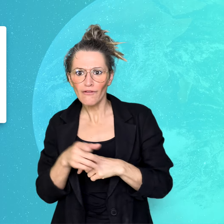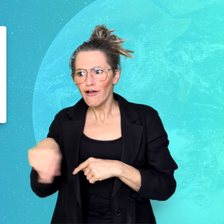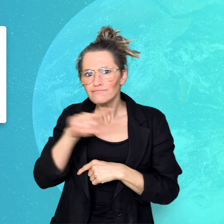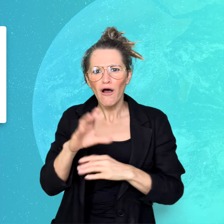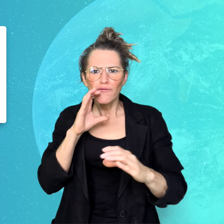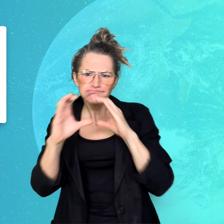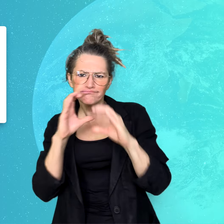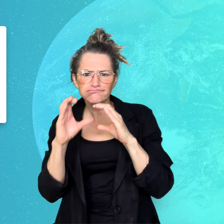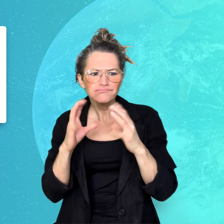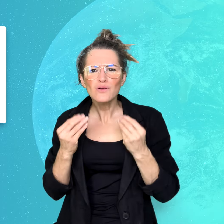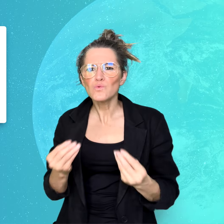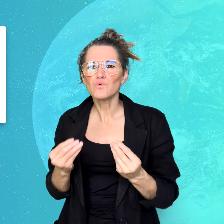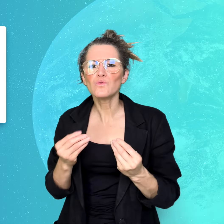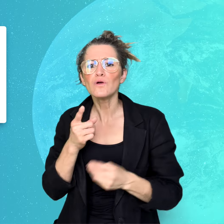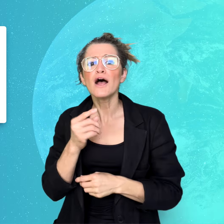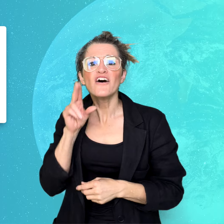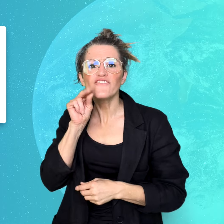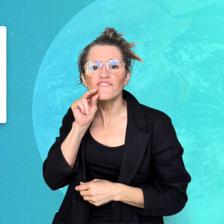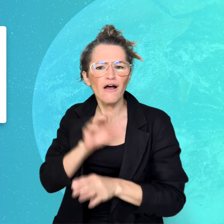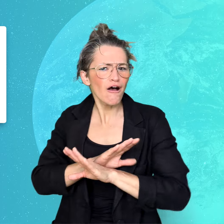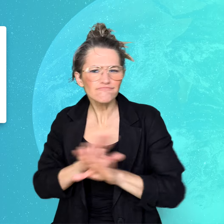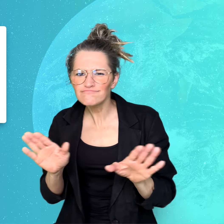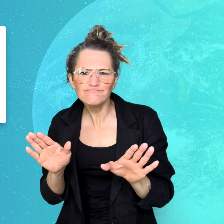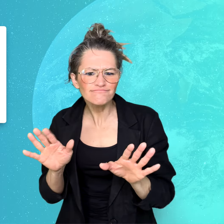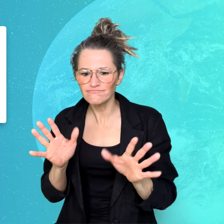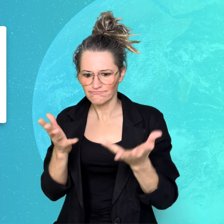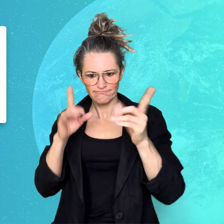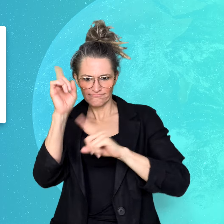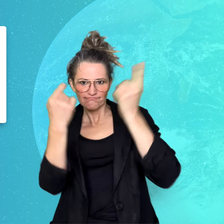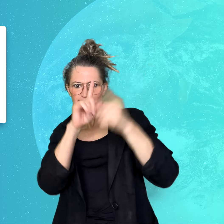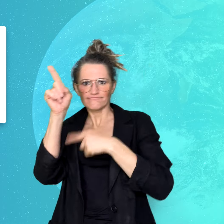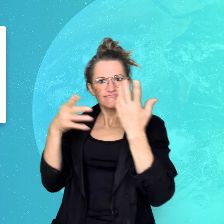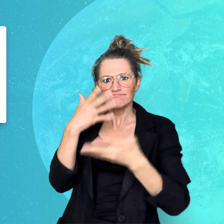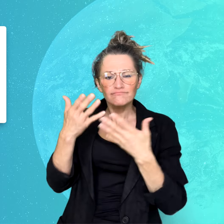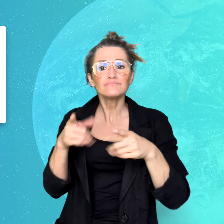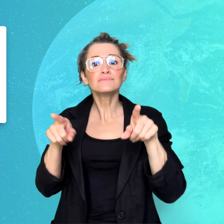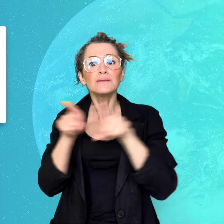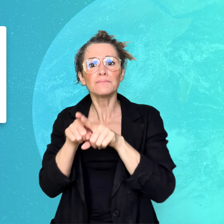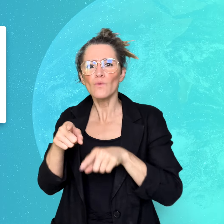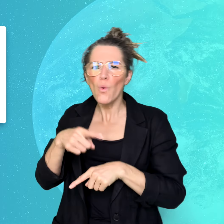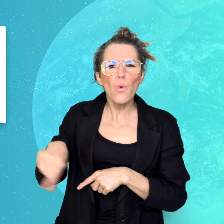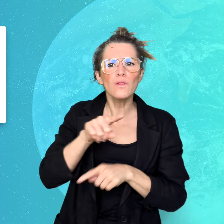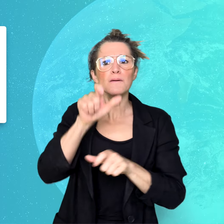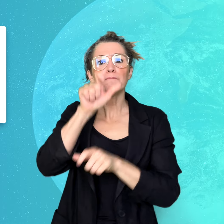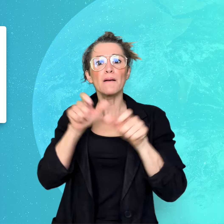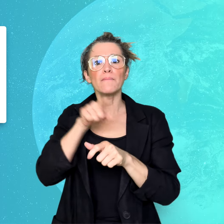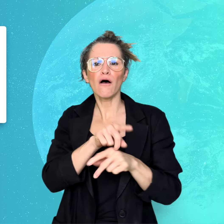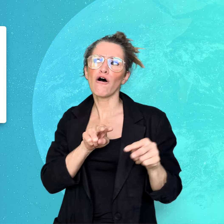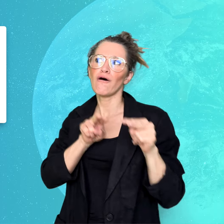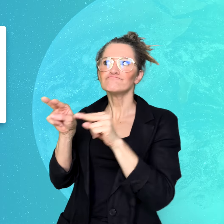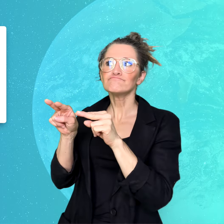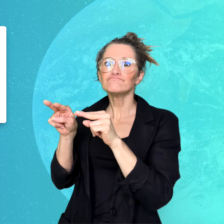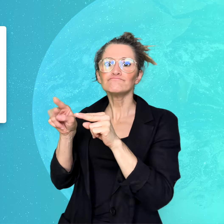The event also showcased the talents of Deaf artists to all